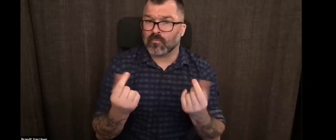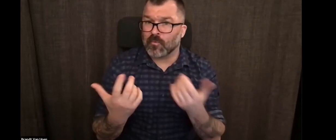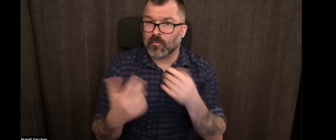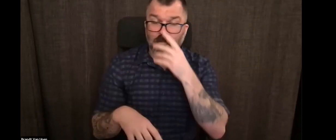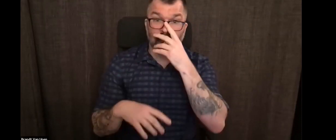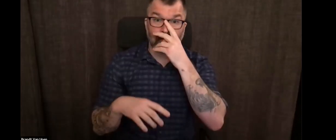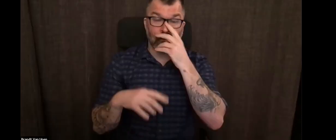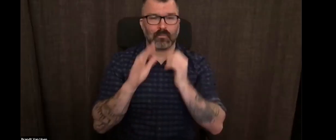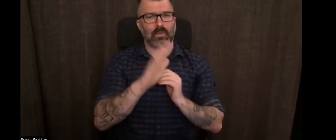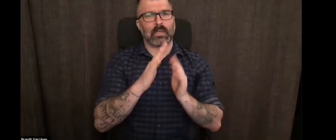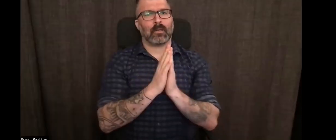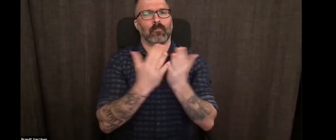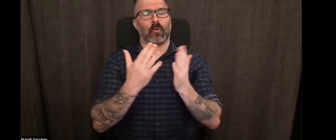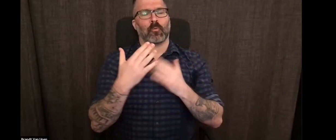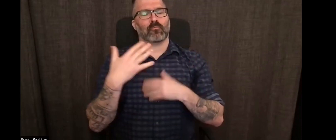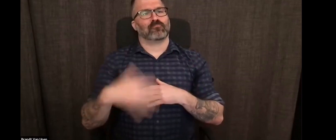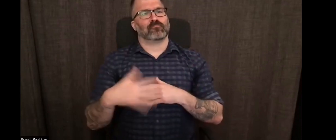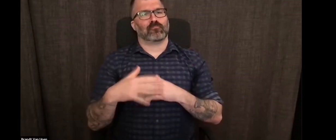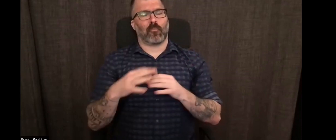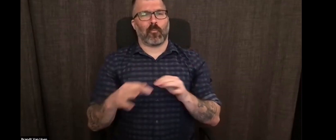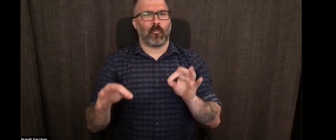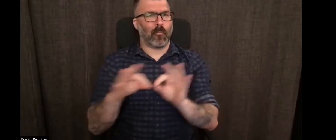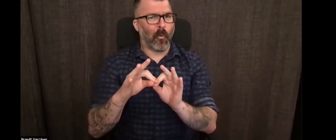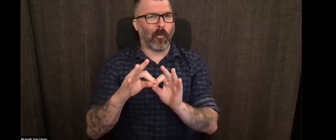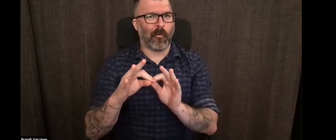copy, which you can read on your iPad, your computer or your